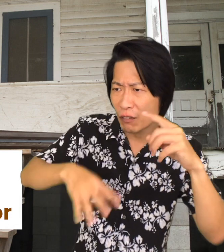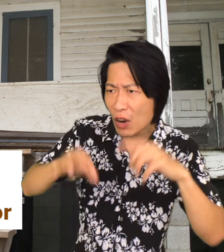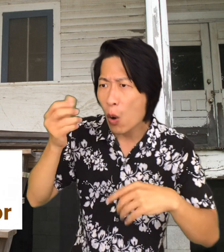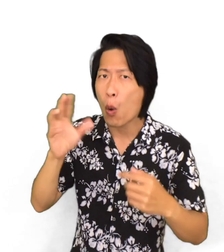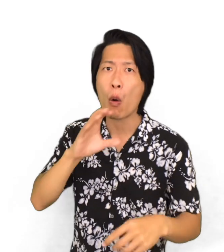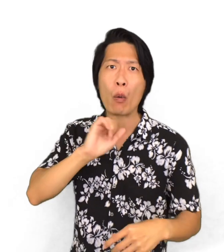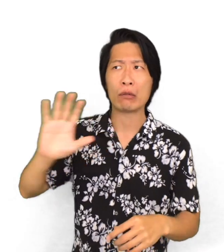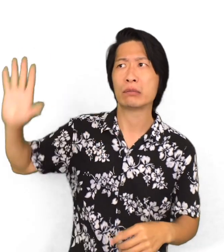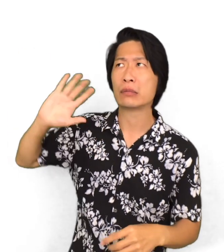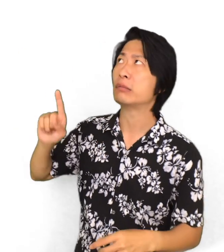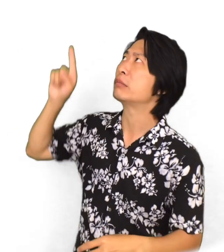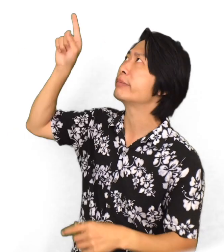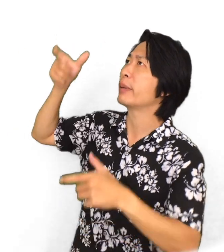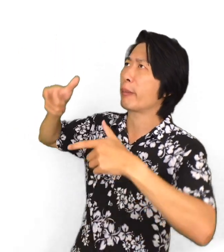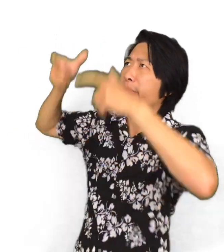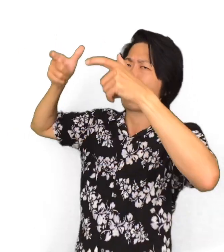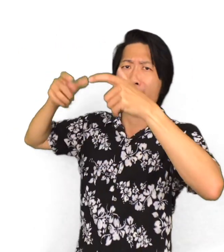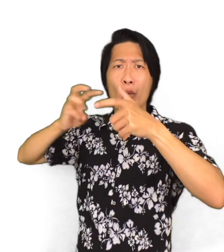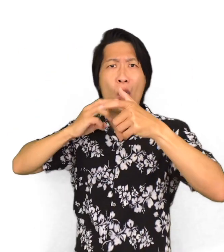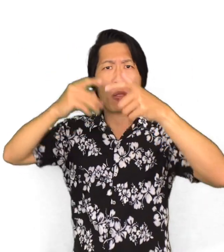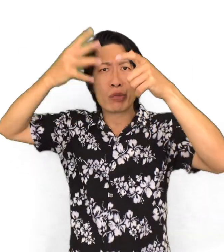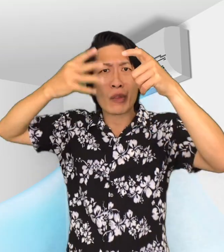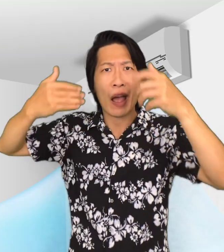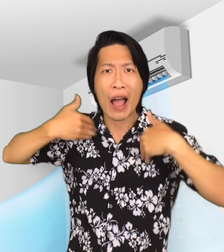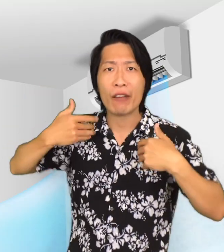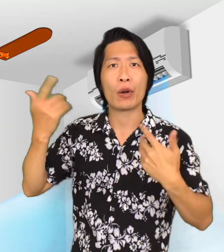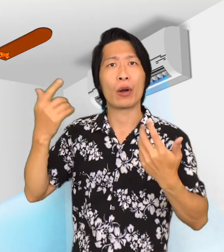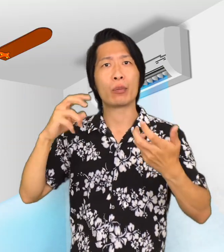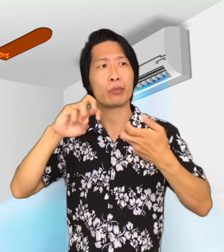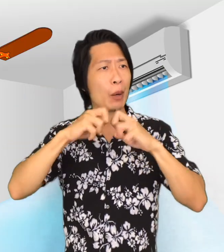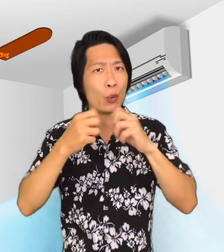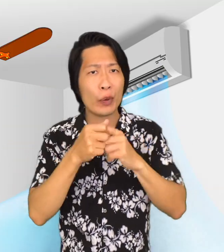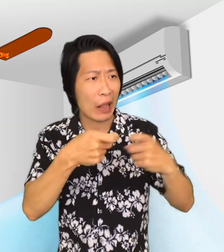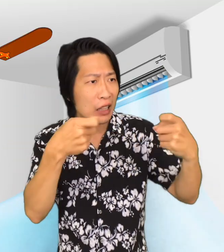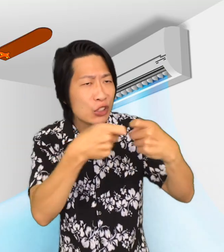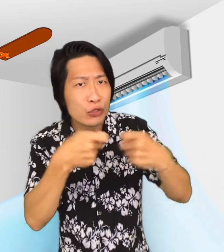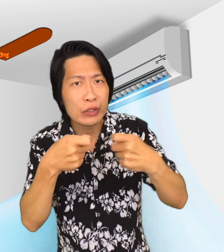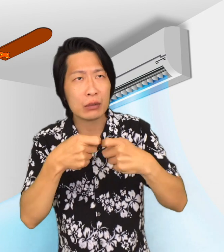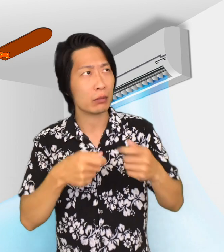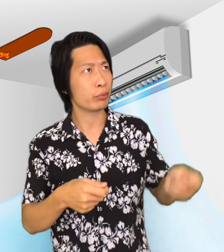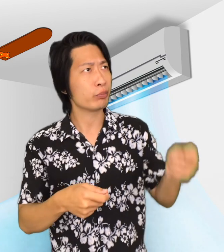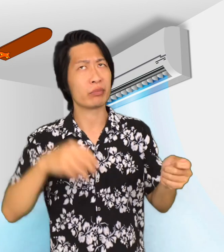what is wrong with some of the things that are in the property. Maybe they might find a water leak,